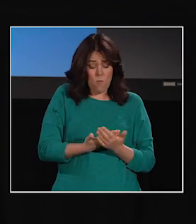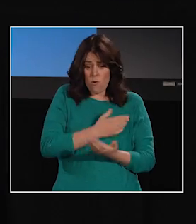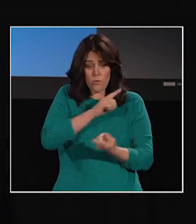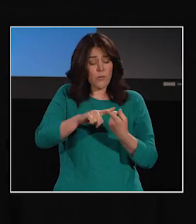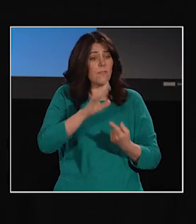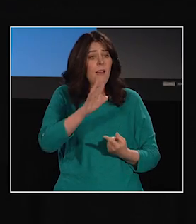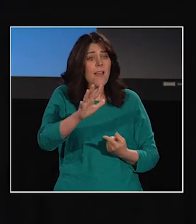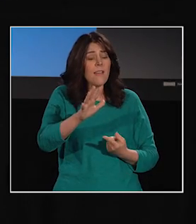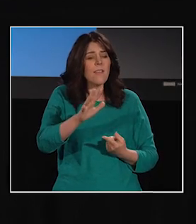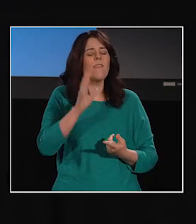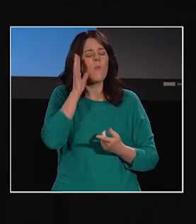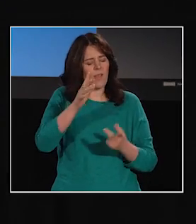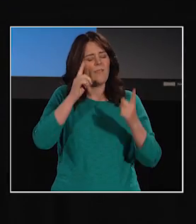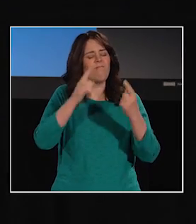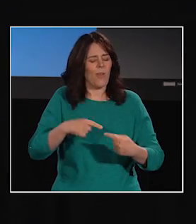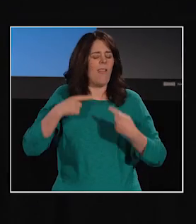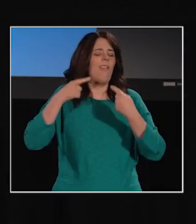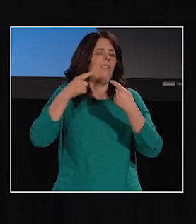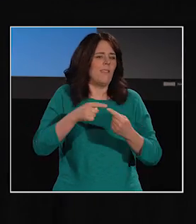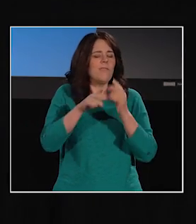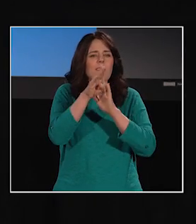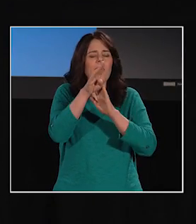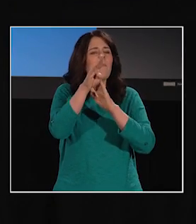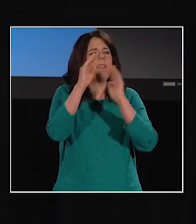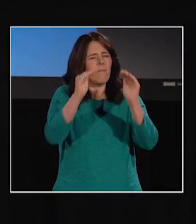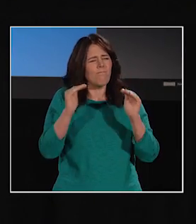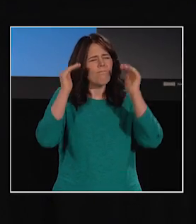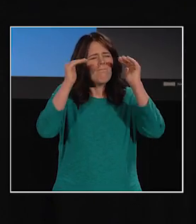they will have problems developing higher level thinking skills,